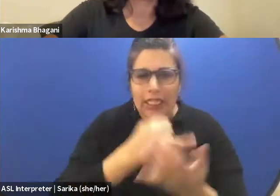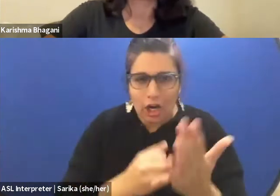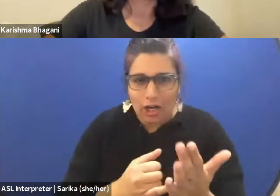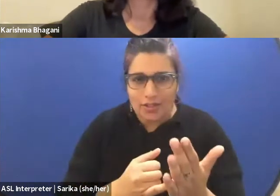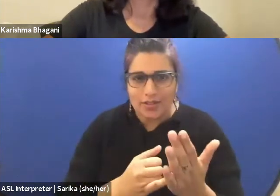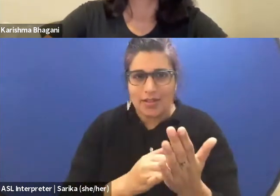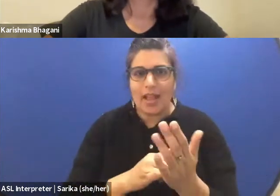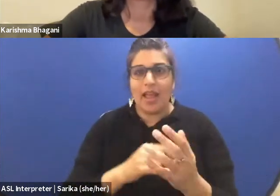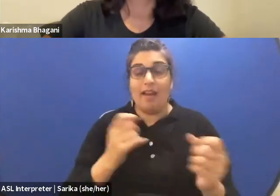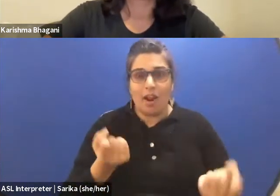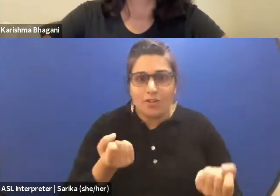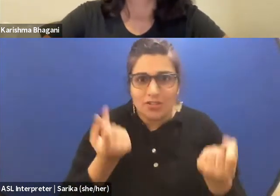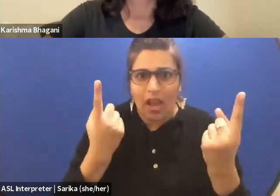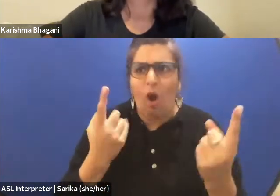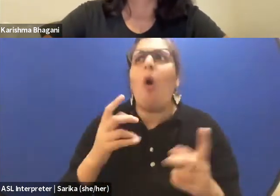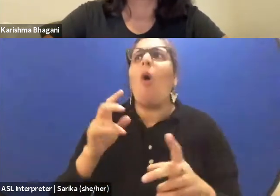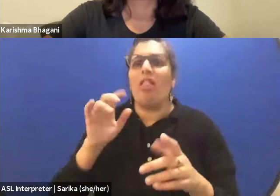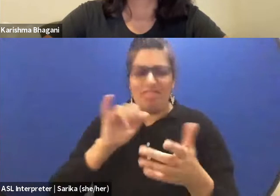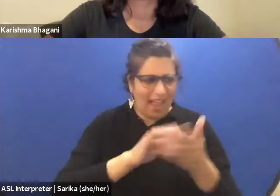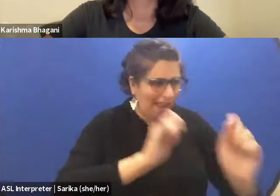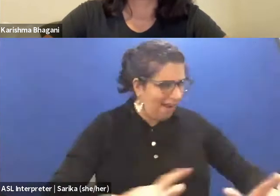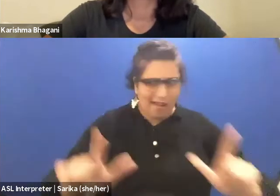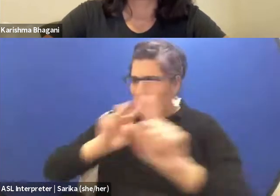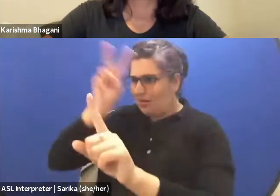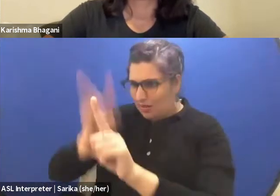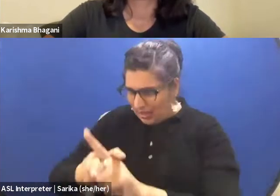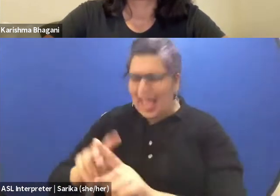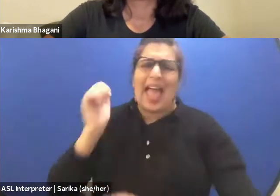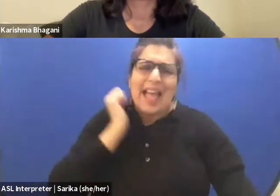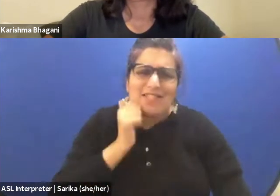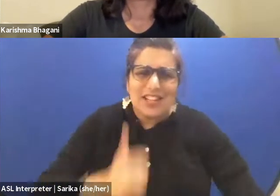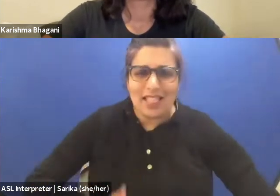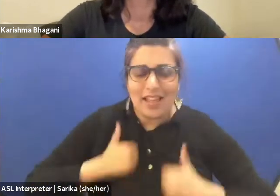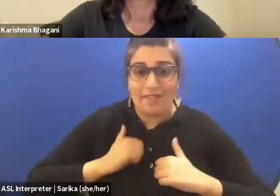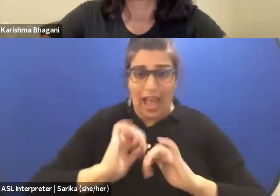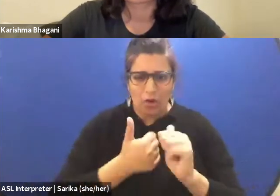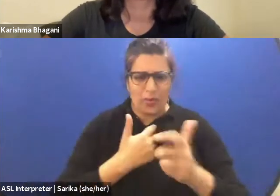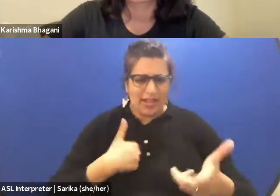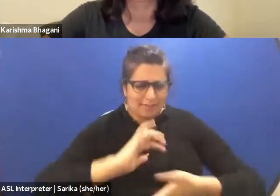How do we trace our narrative? How do we present our narrative? What questions are we asking about our narrative